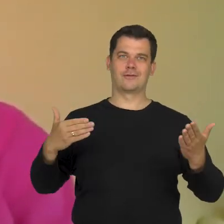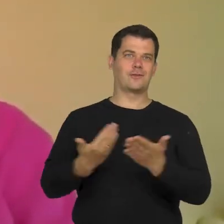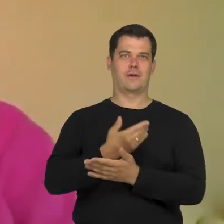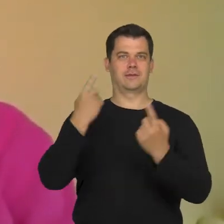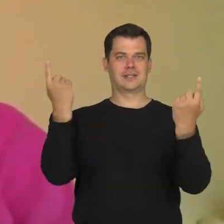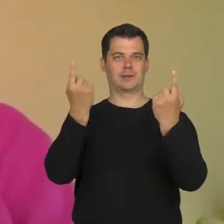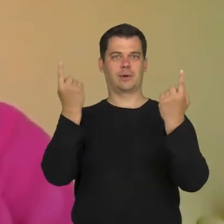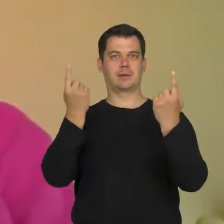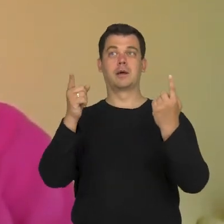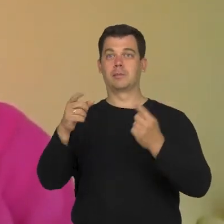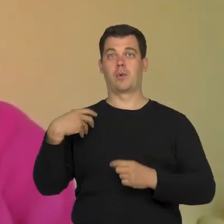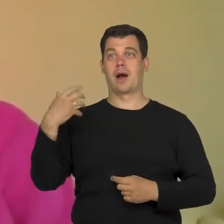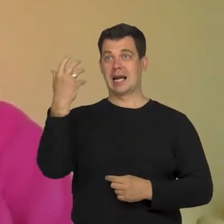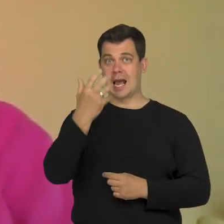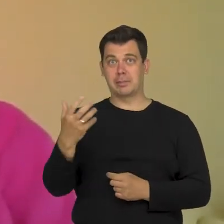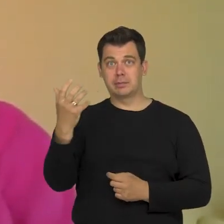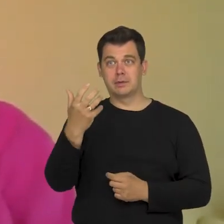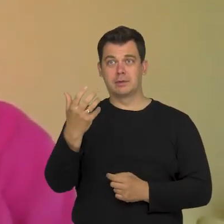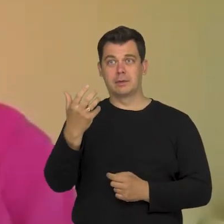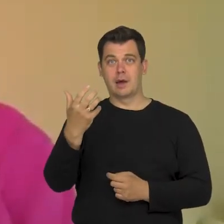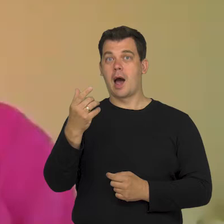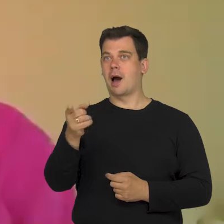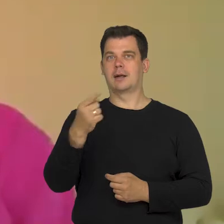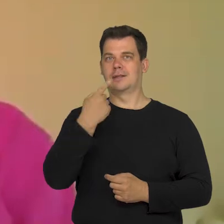the one when someone stares and doesn't say what they are looking at.